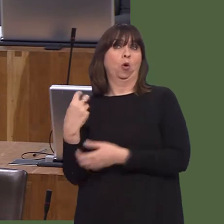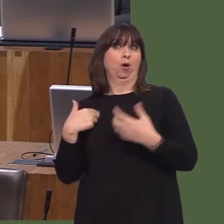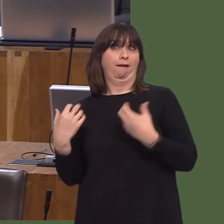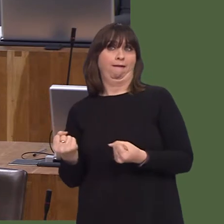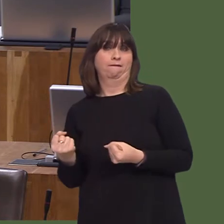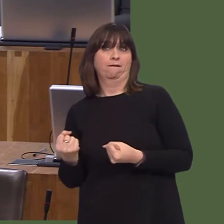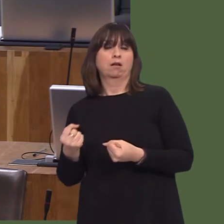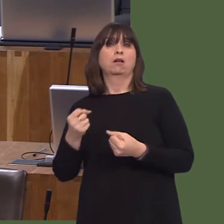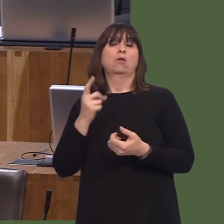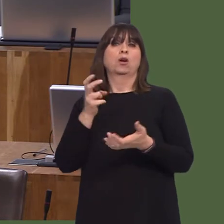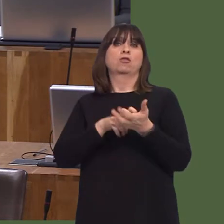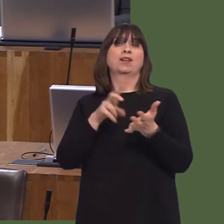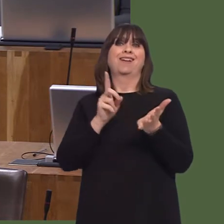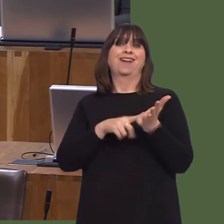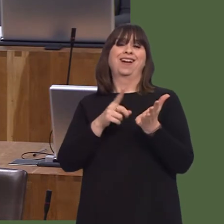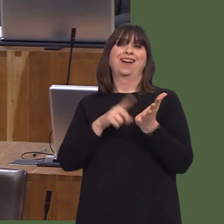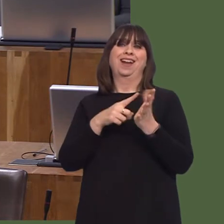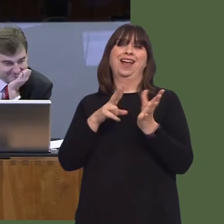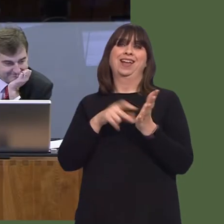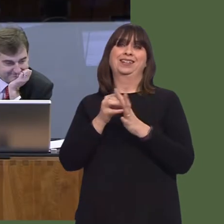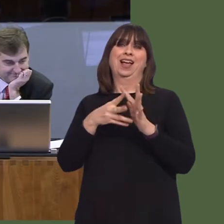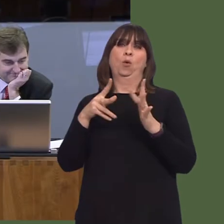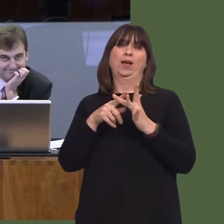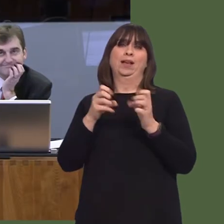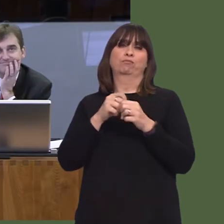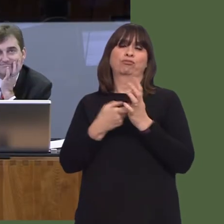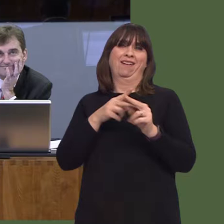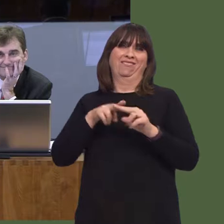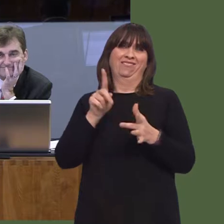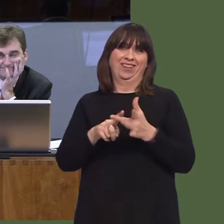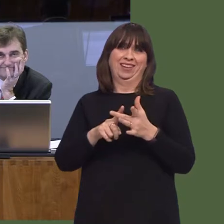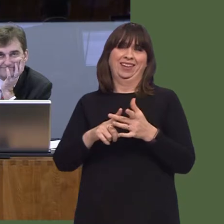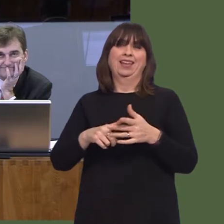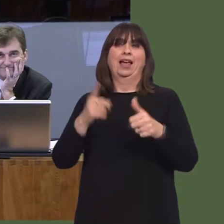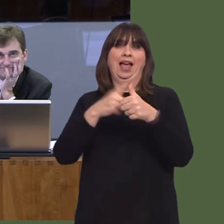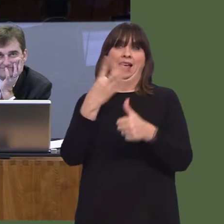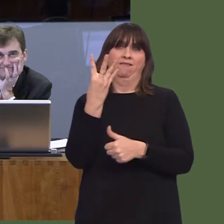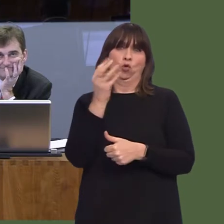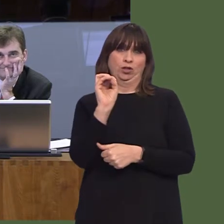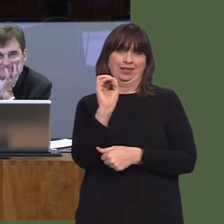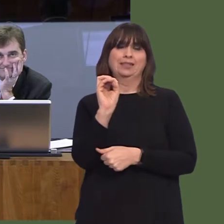We've seen from Carillion that the answer to that is 'no'. Y Llywydd / The Llywydd: The leader of Plaid Cymru, Leanne Wood.